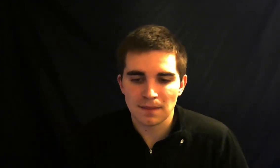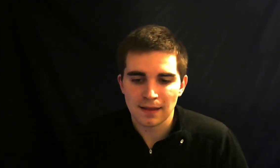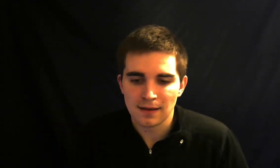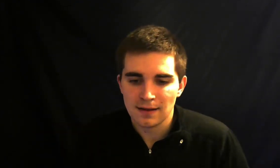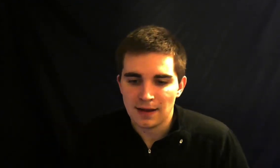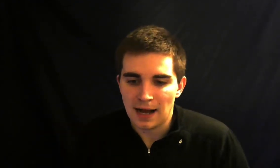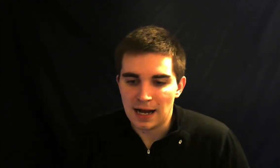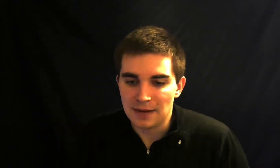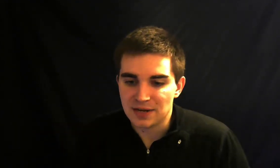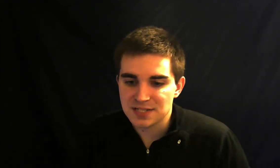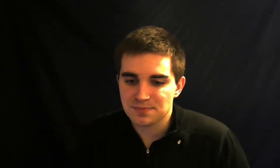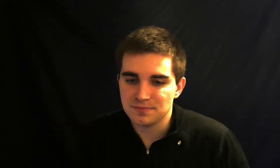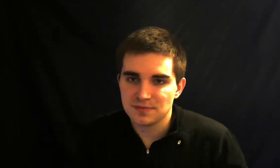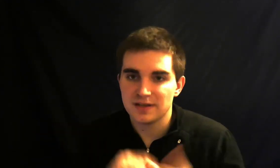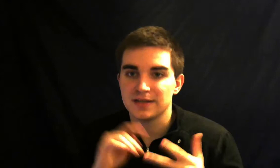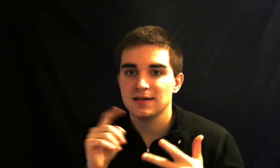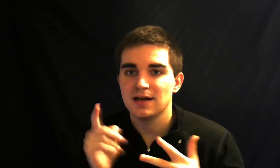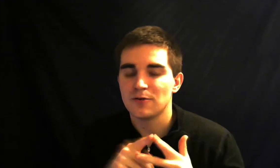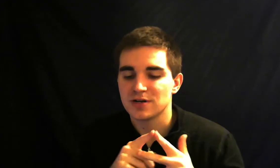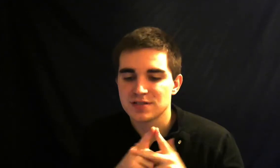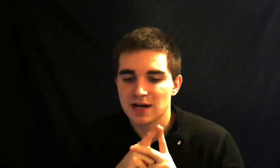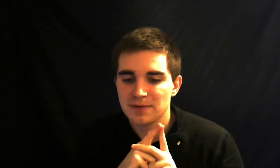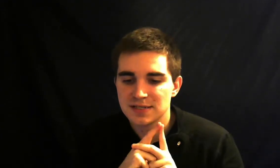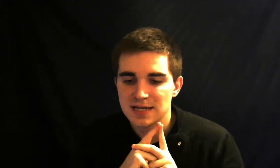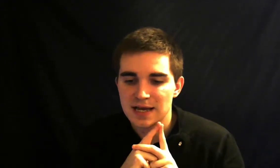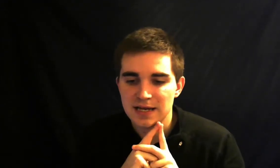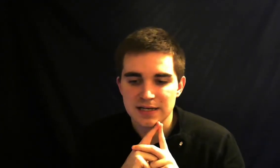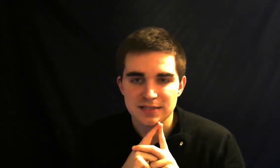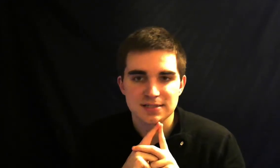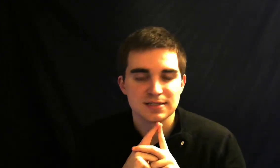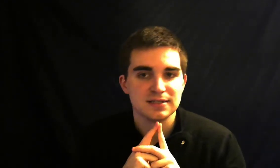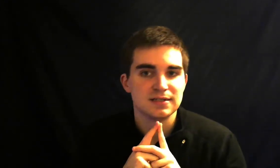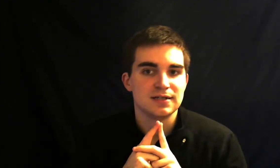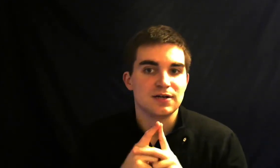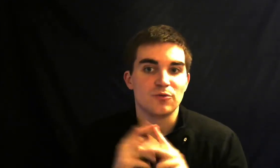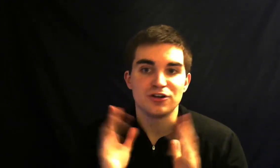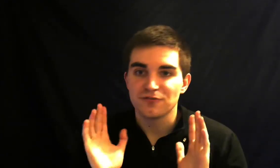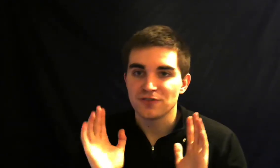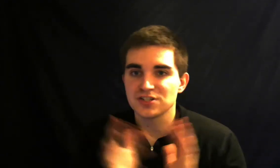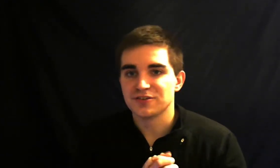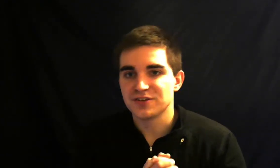the next thing I want to talk about today is when you're first learning to